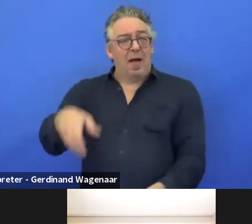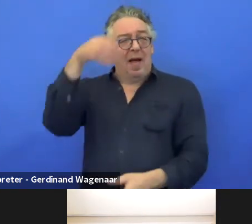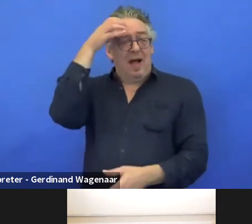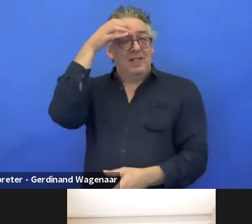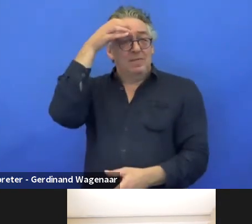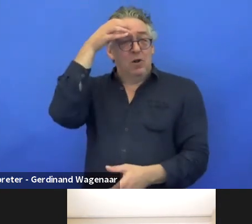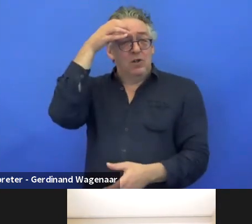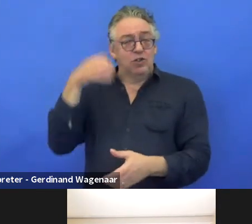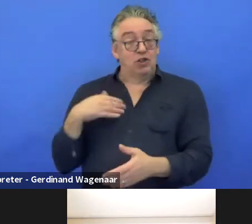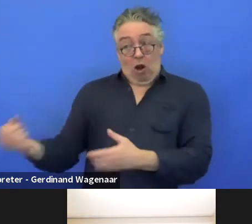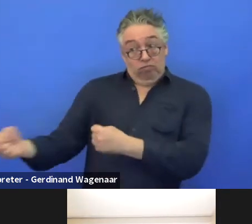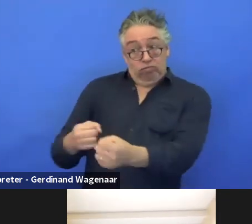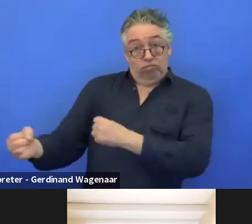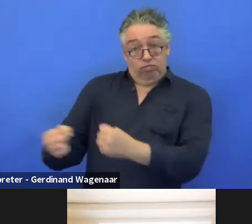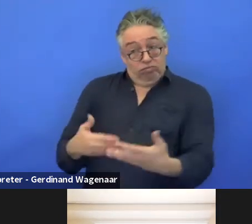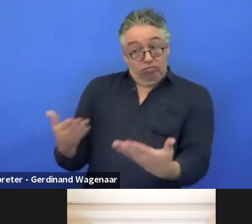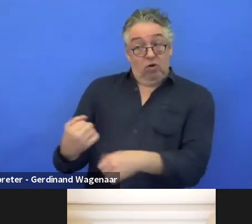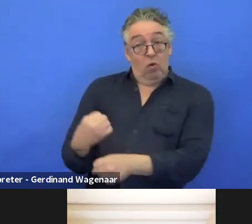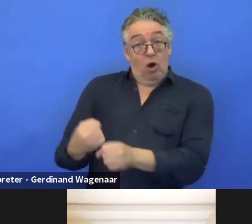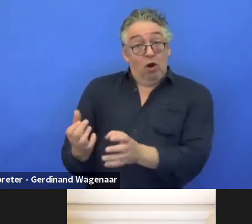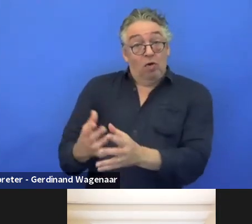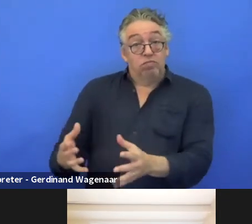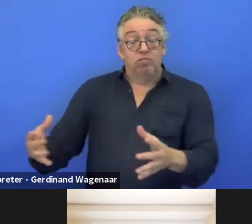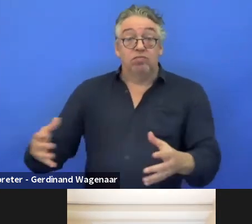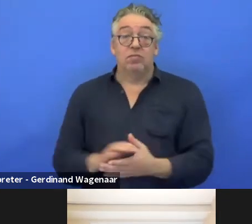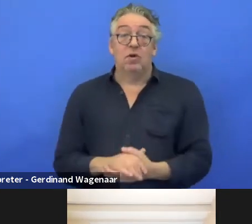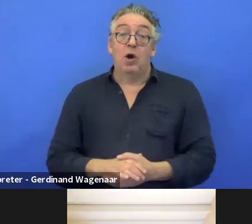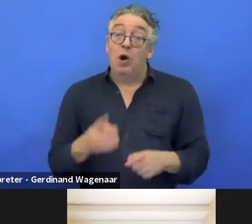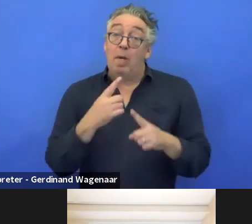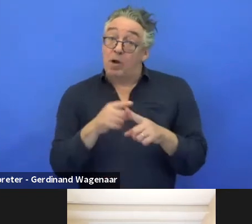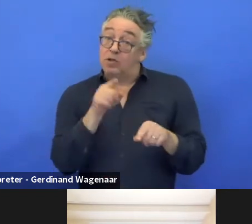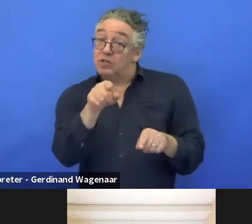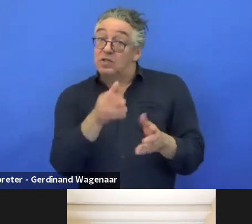but also to draw attention on a few throwbacks